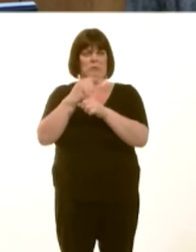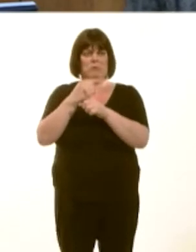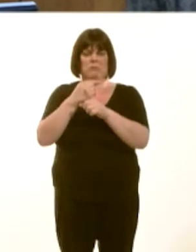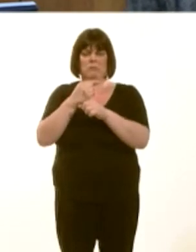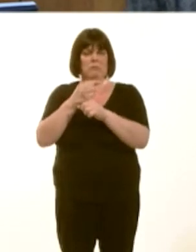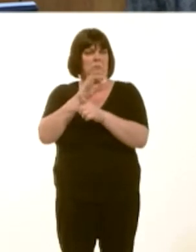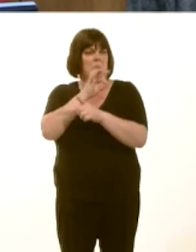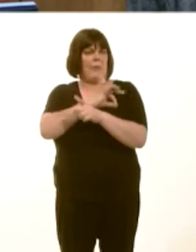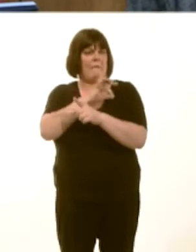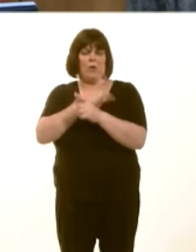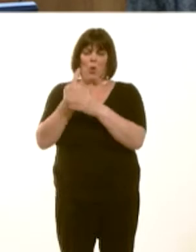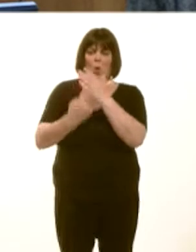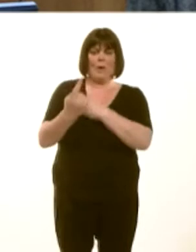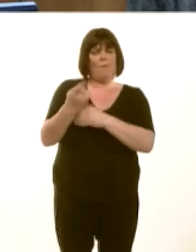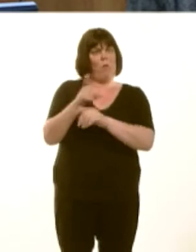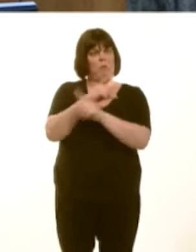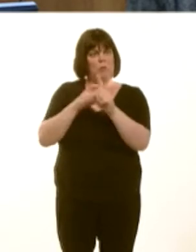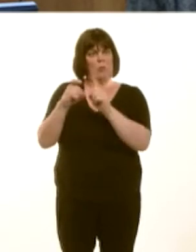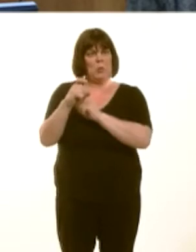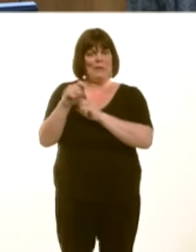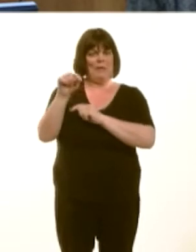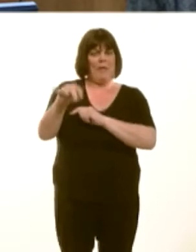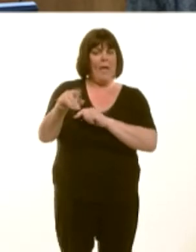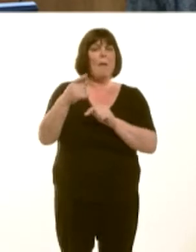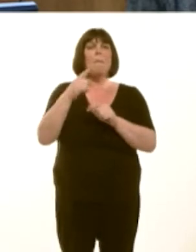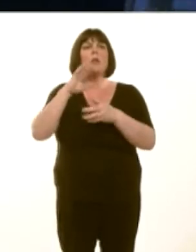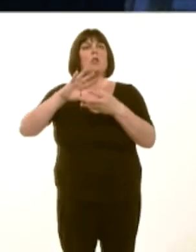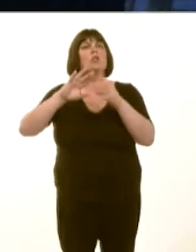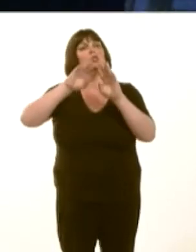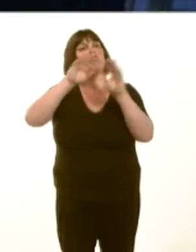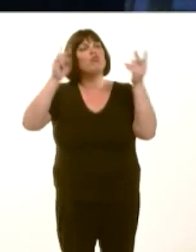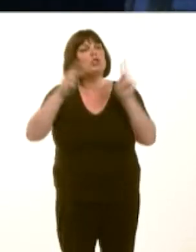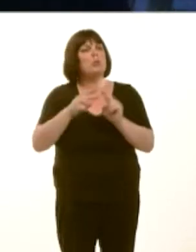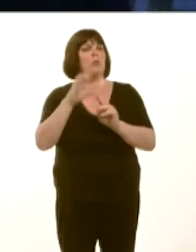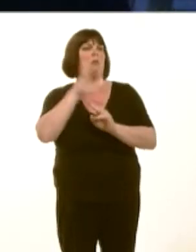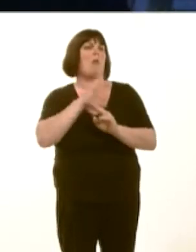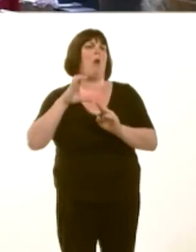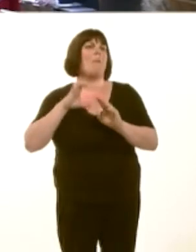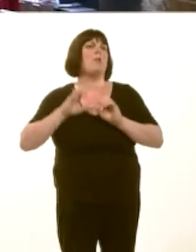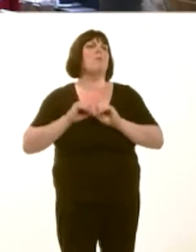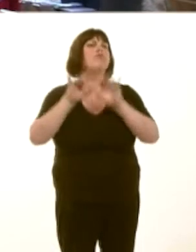those schemes are placed, but, generally, in terms of reducing carbon emissions. Simon Thomas: 10.